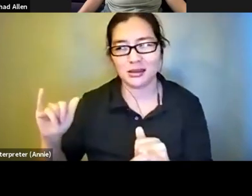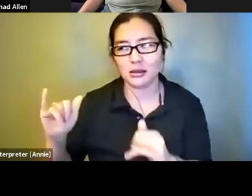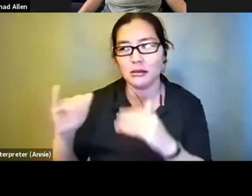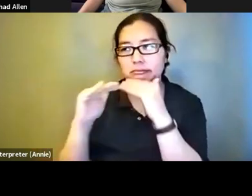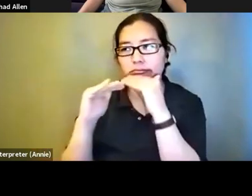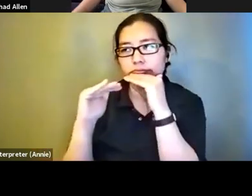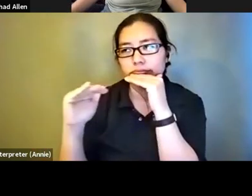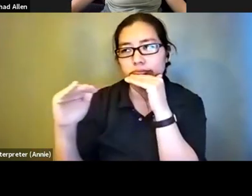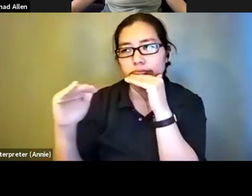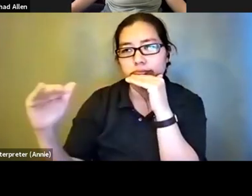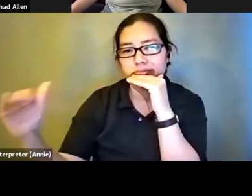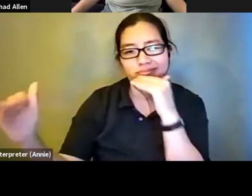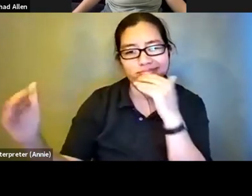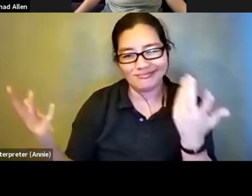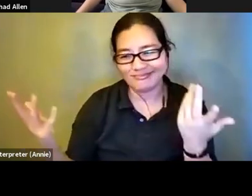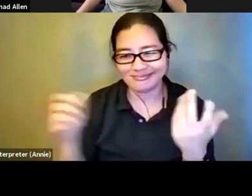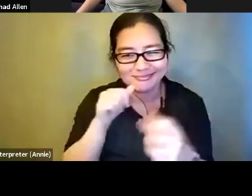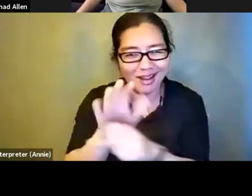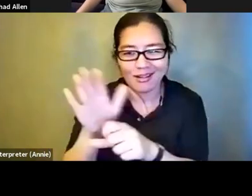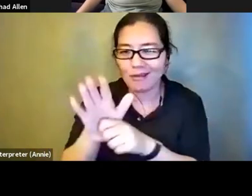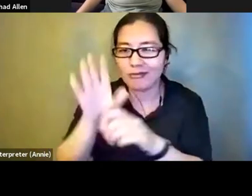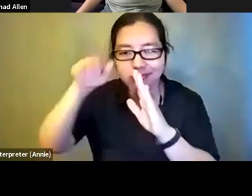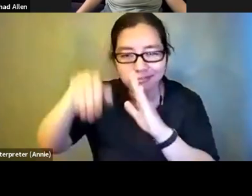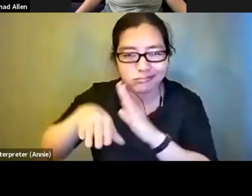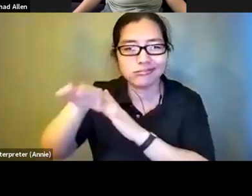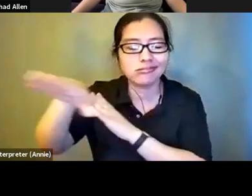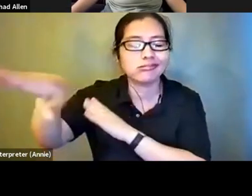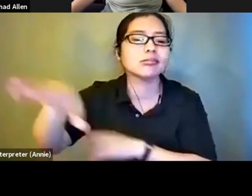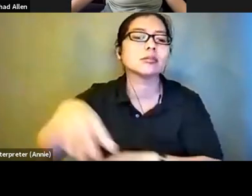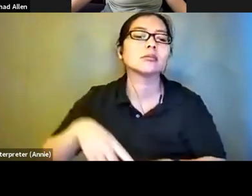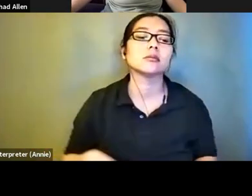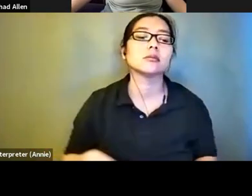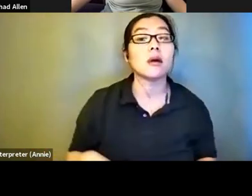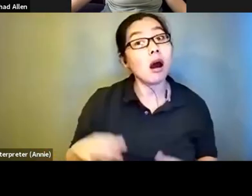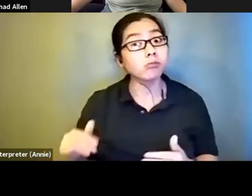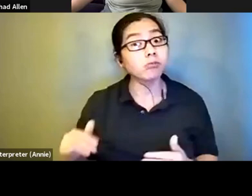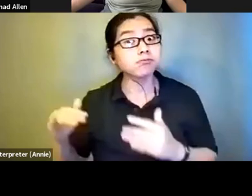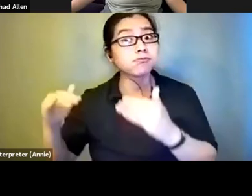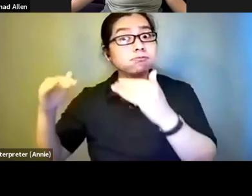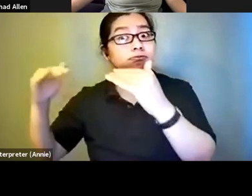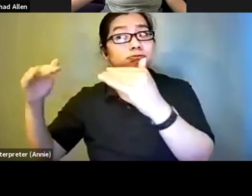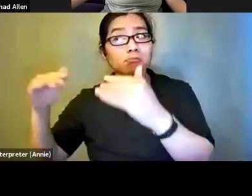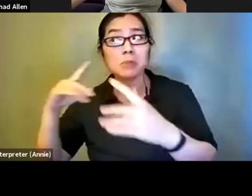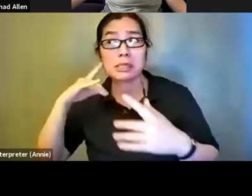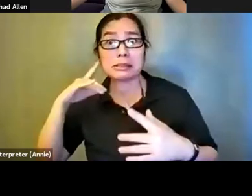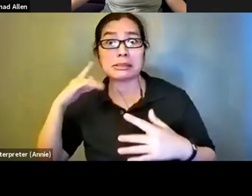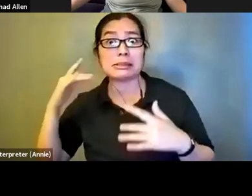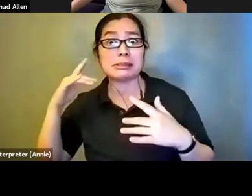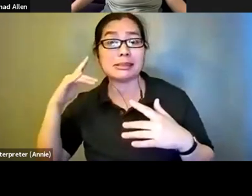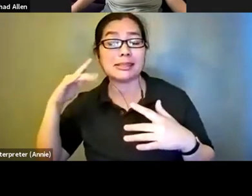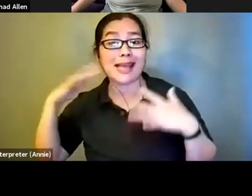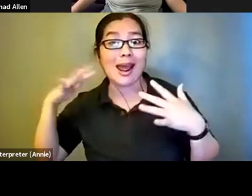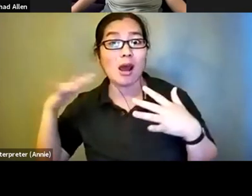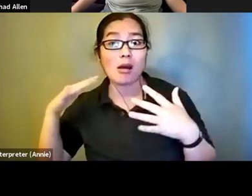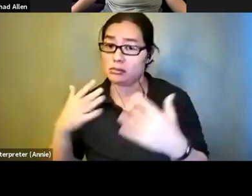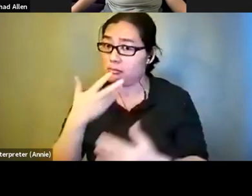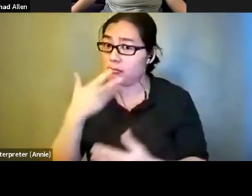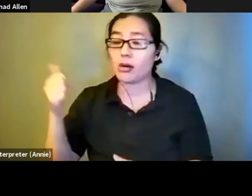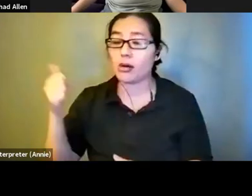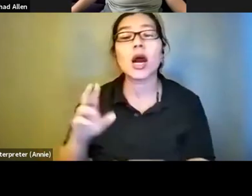And while they have advanced and they do sound great and I use screen readers every day, I